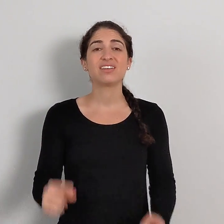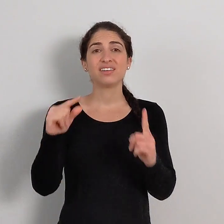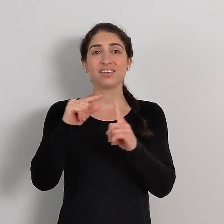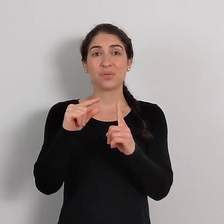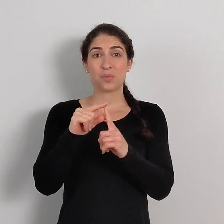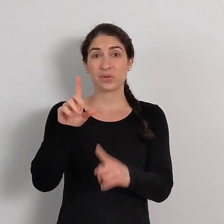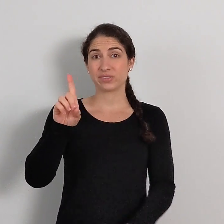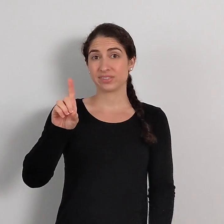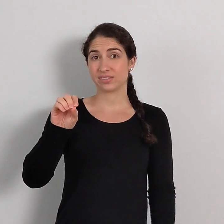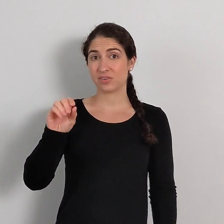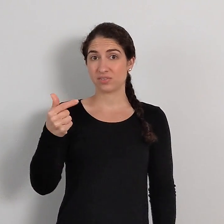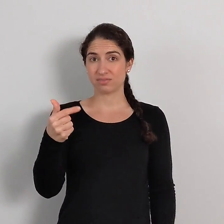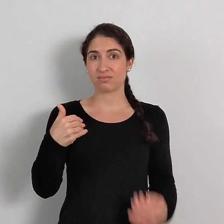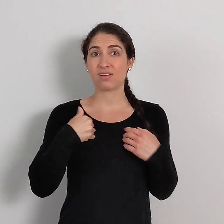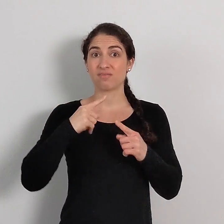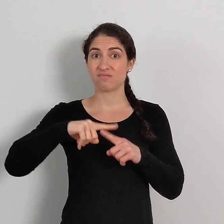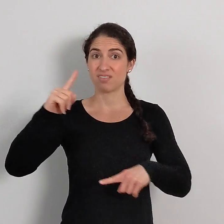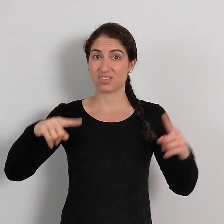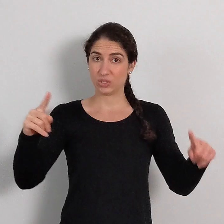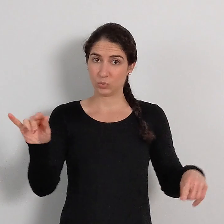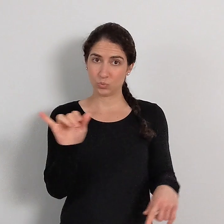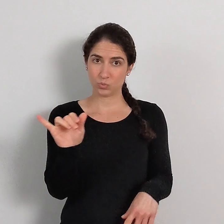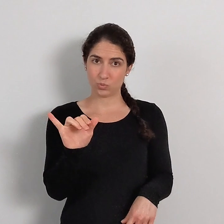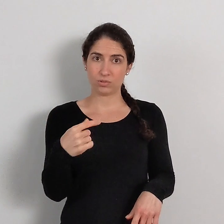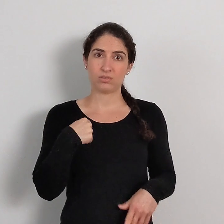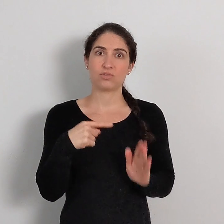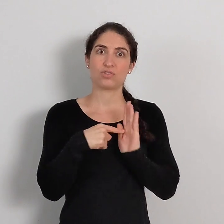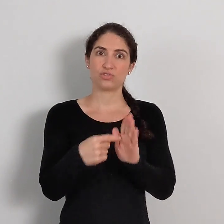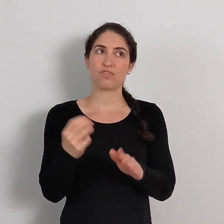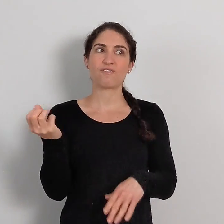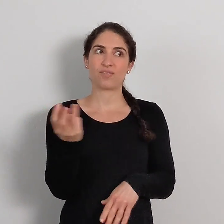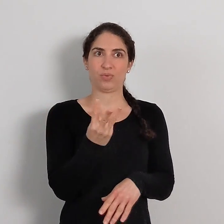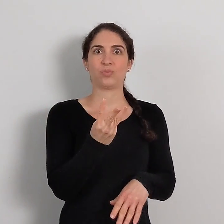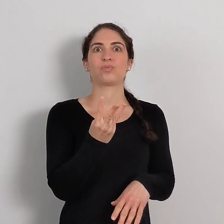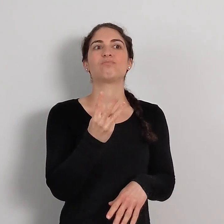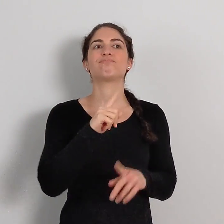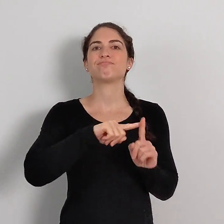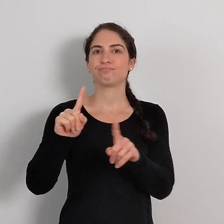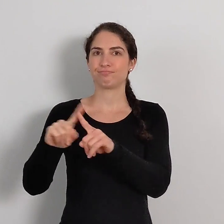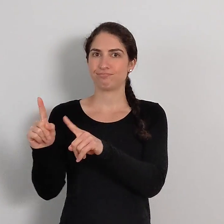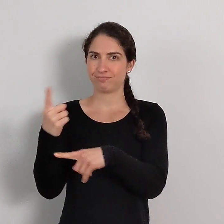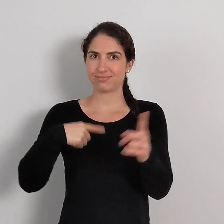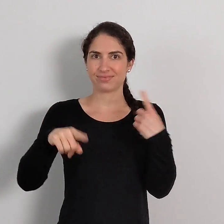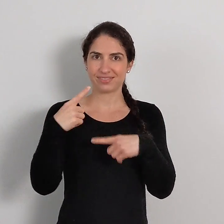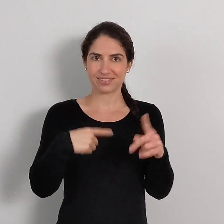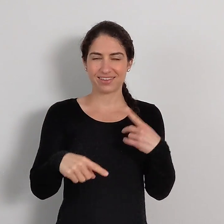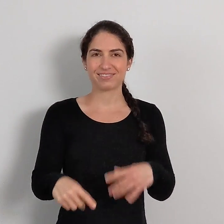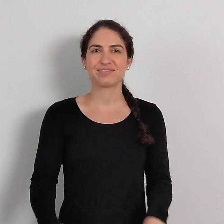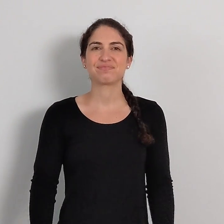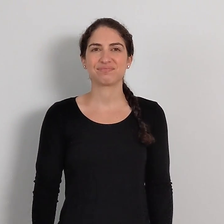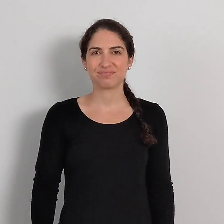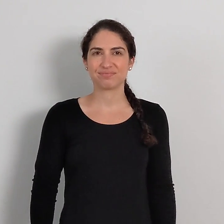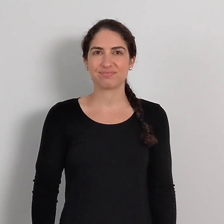The word DOG has variation, too. I'll show a few different signs: